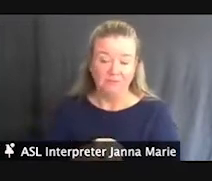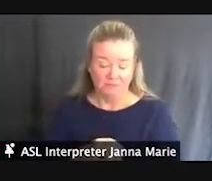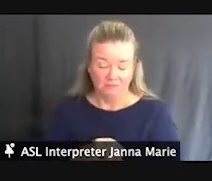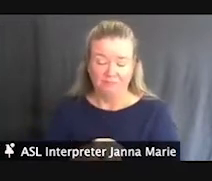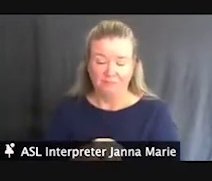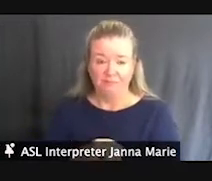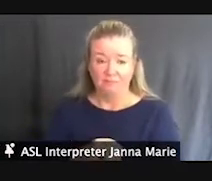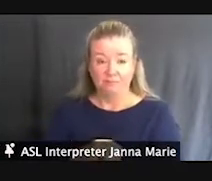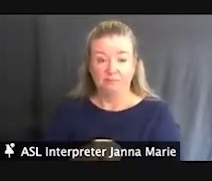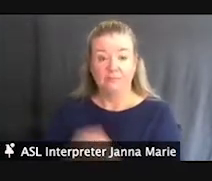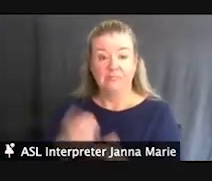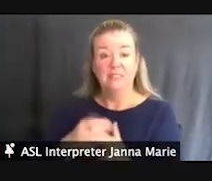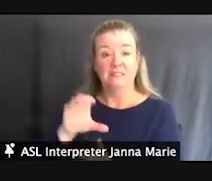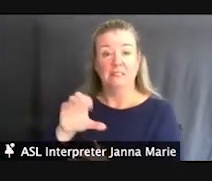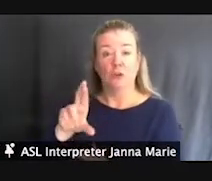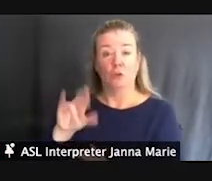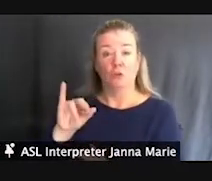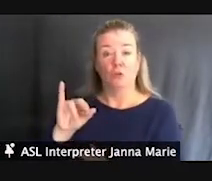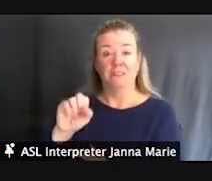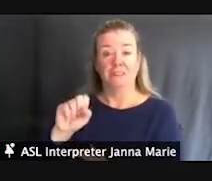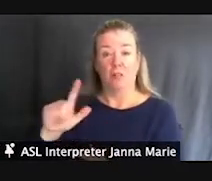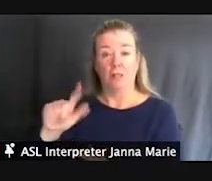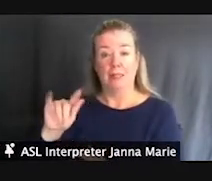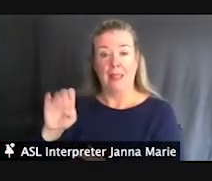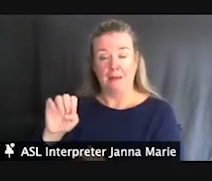Crystal Lake Boating Access Site, so I just wanted to try to highlight you know how we